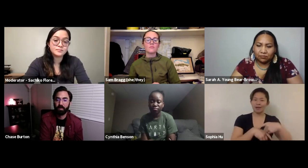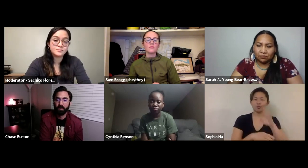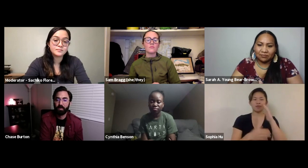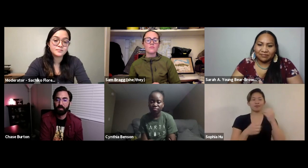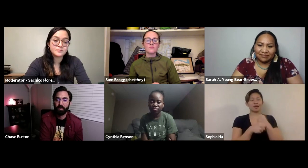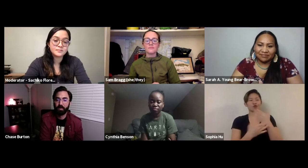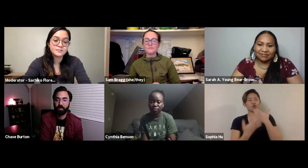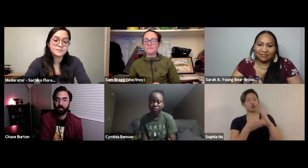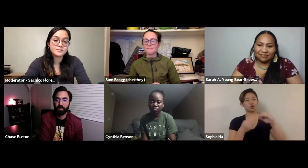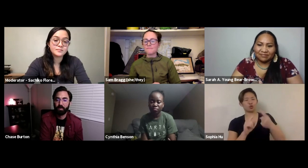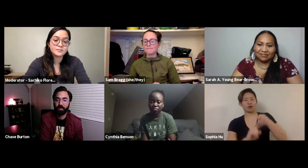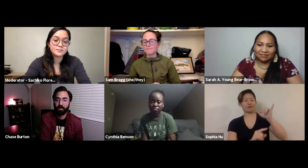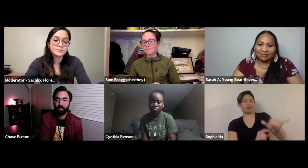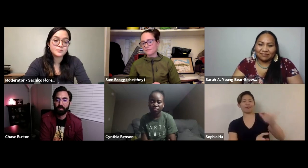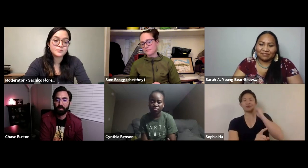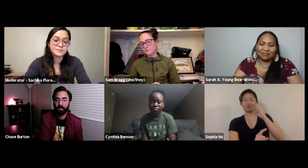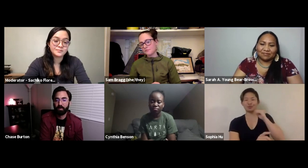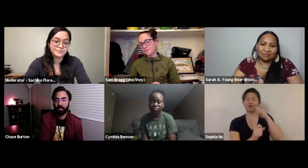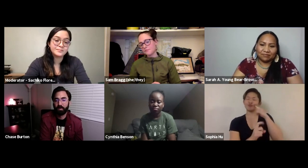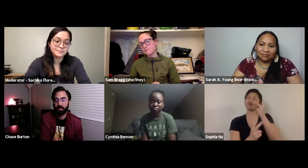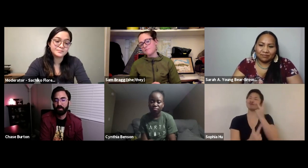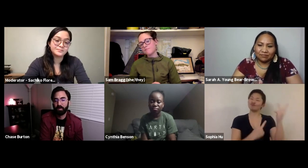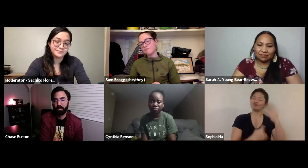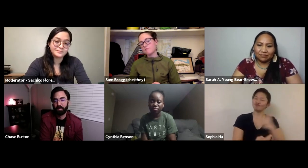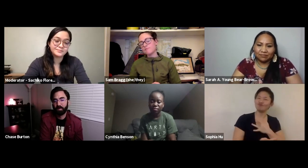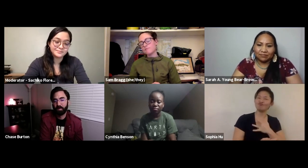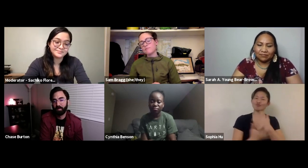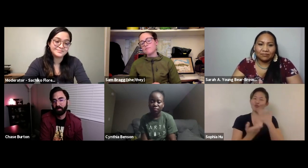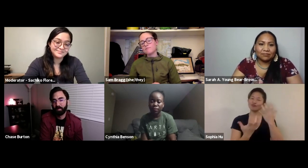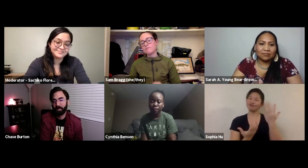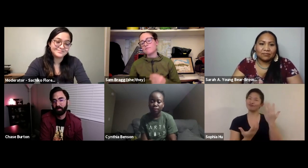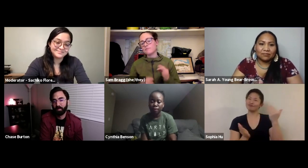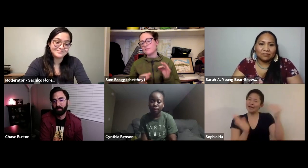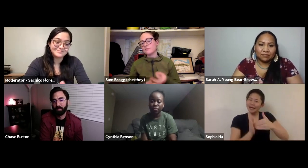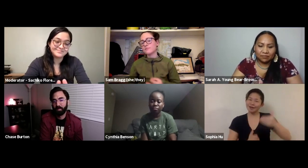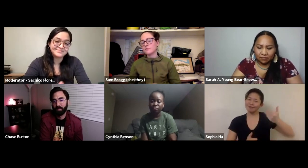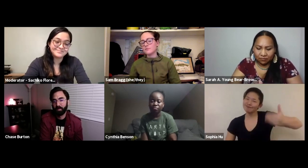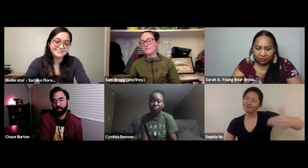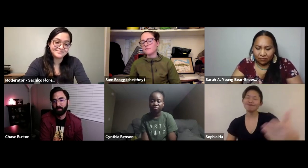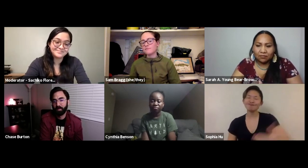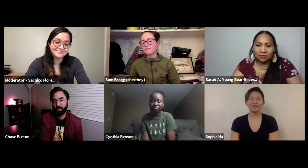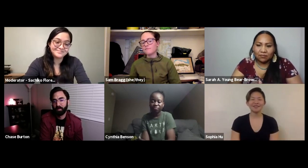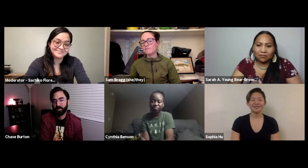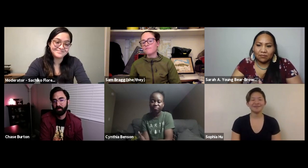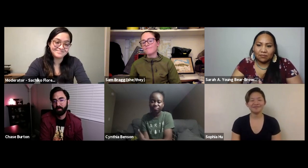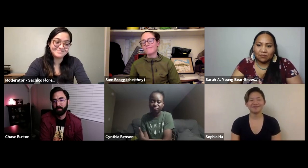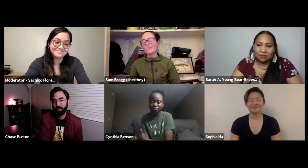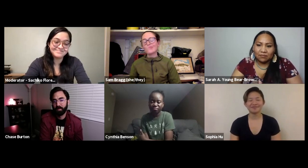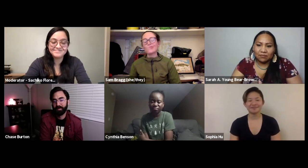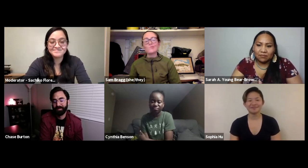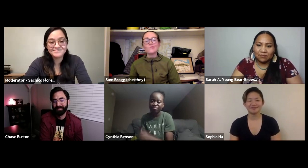get out there have a good time and share your experience and make memories with each other